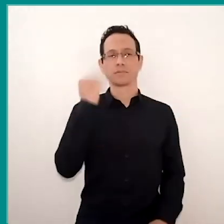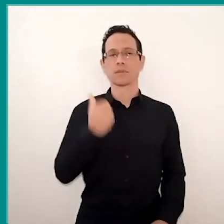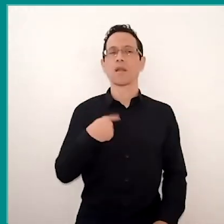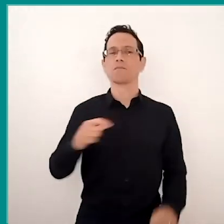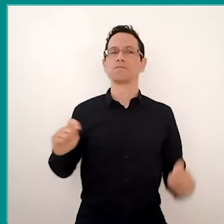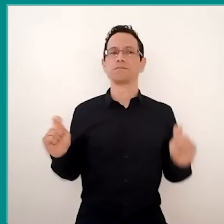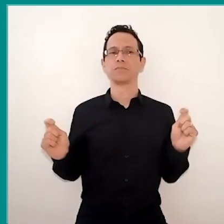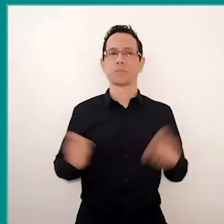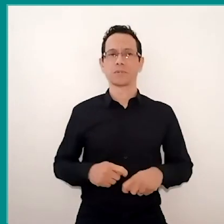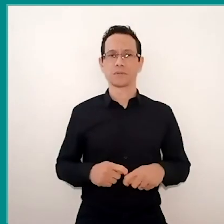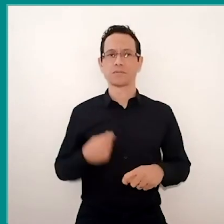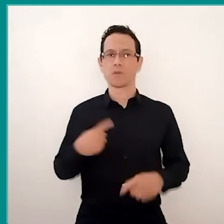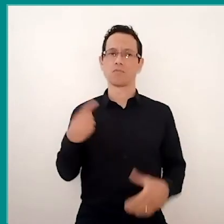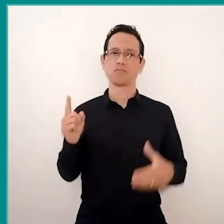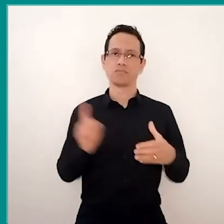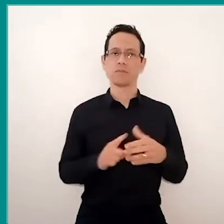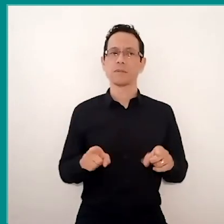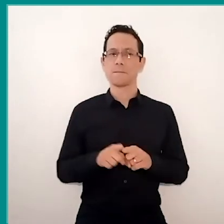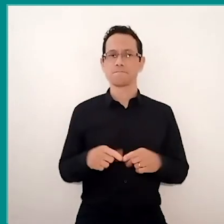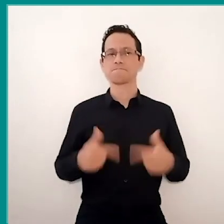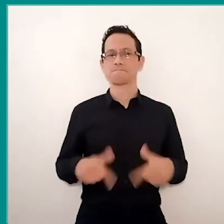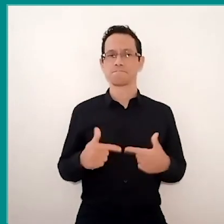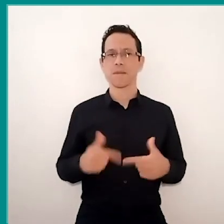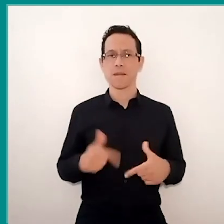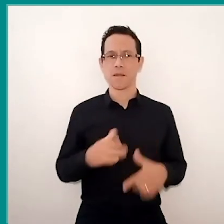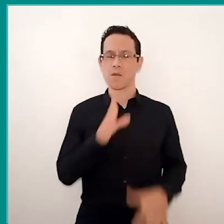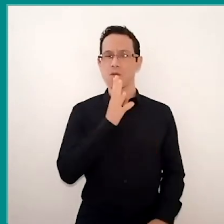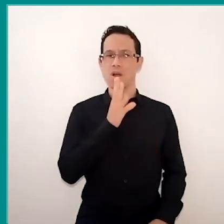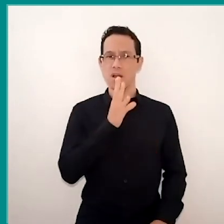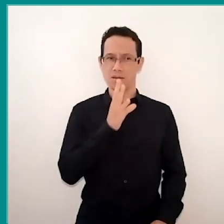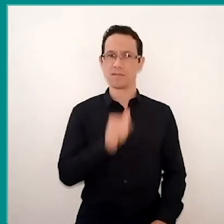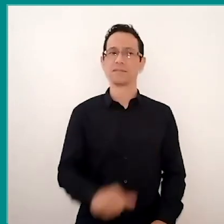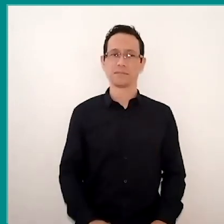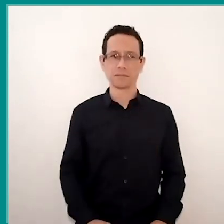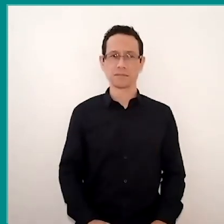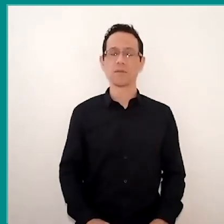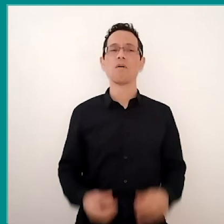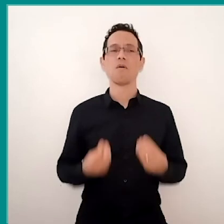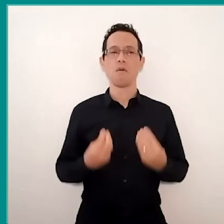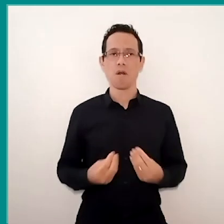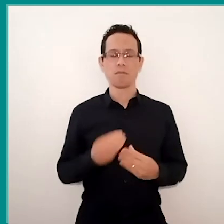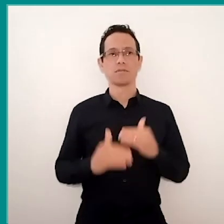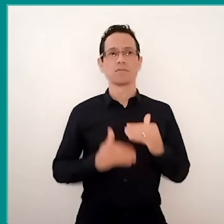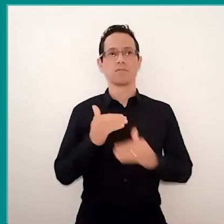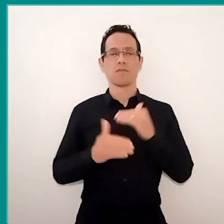I'm including myself in this, for working with this for so long, how to develop thinking about the child,